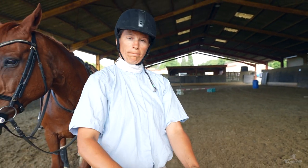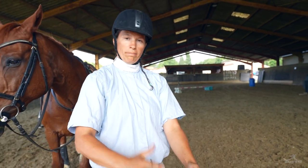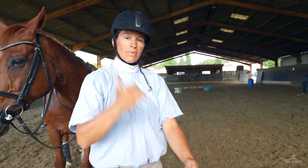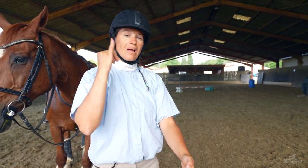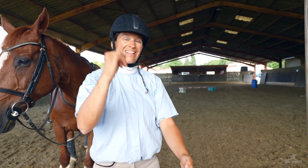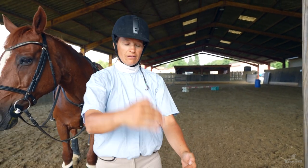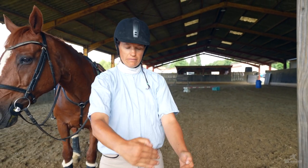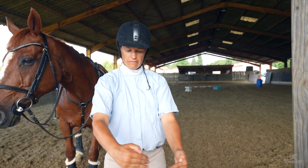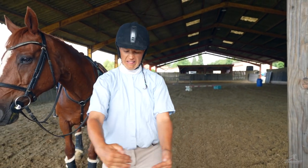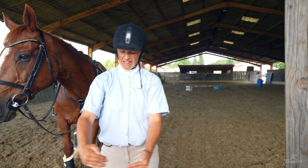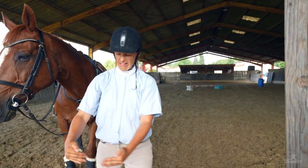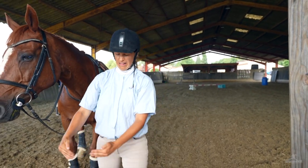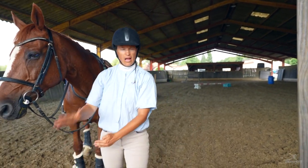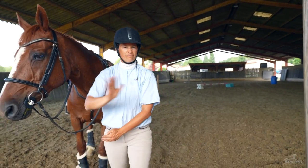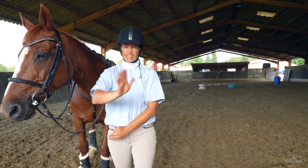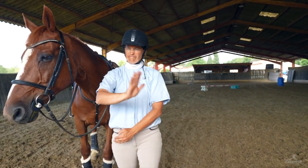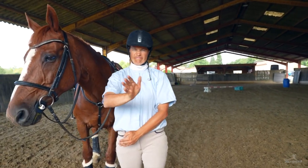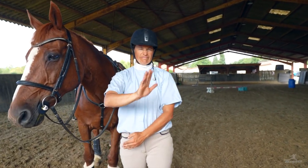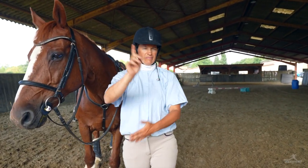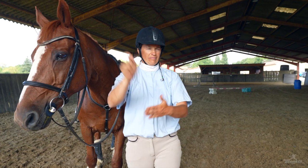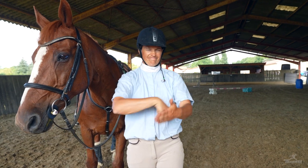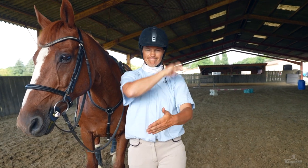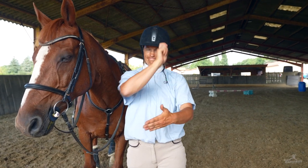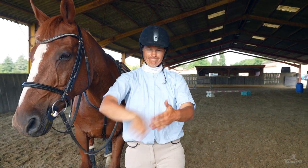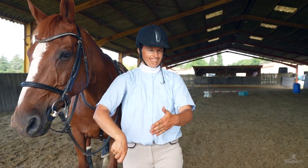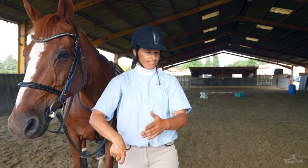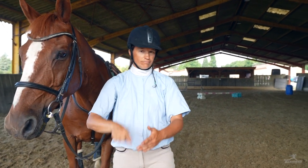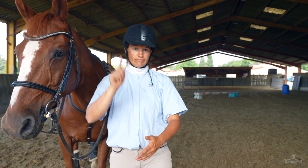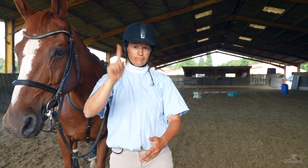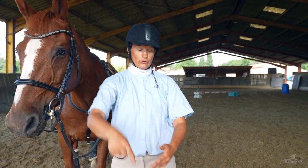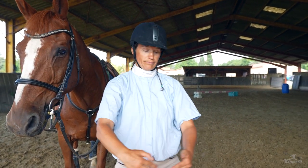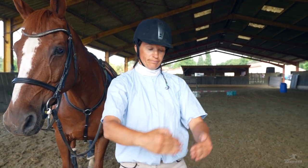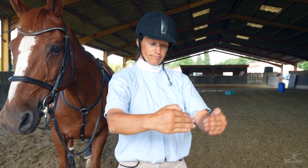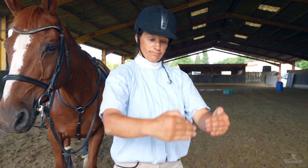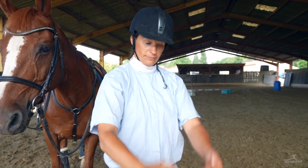Any further away and points will be missed.